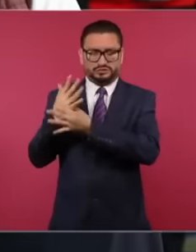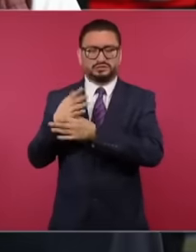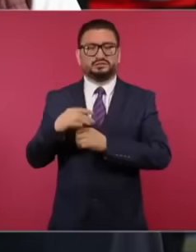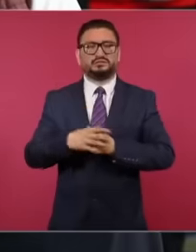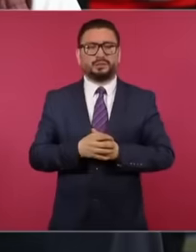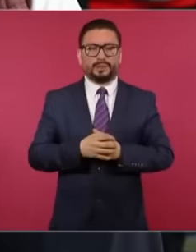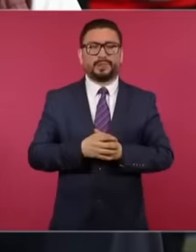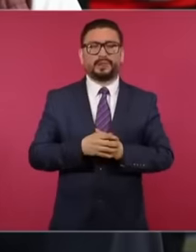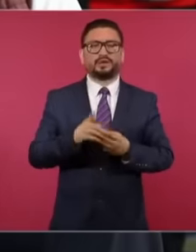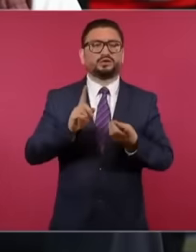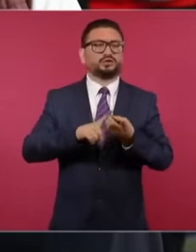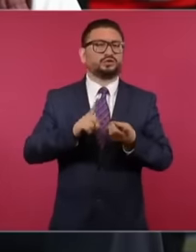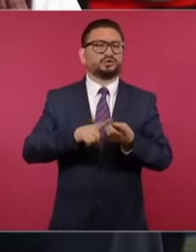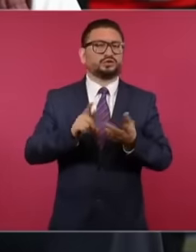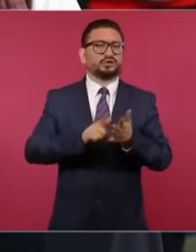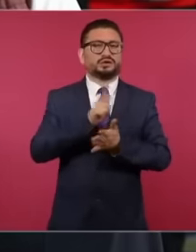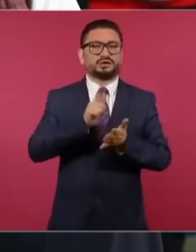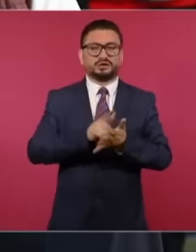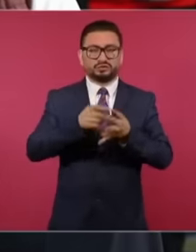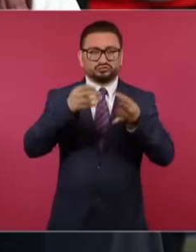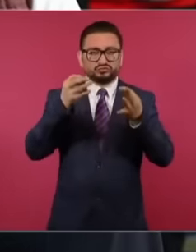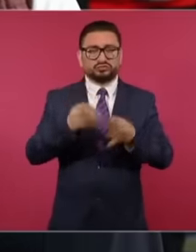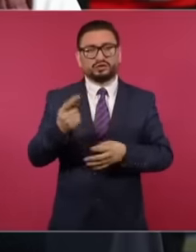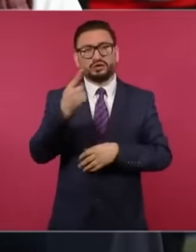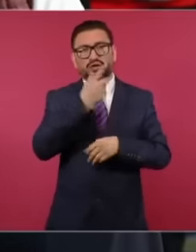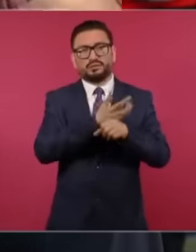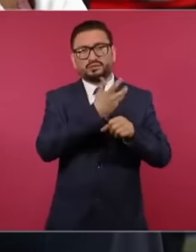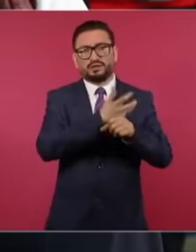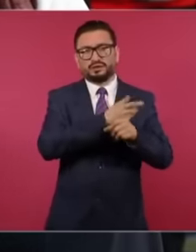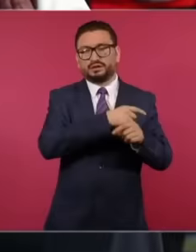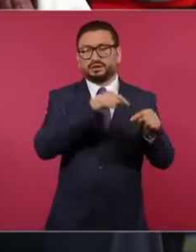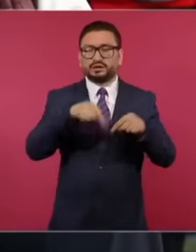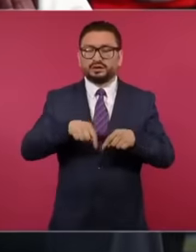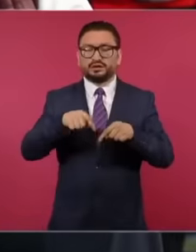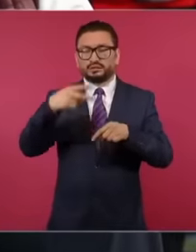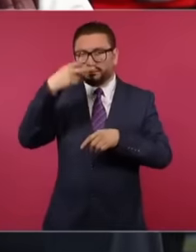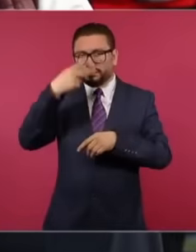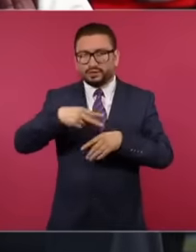their legal basis in the United States they operate in Mexico with this regime of opacity